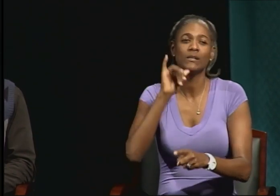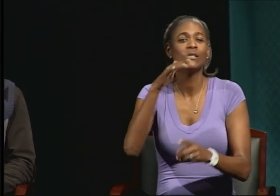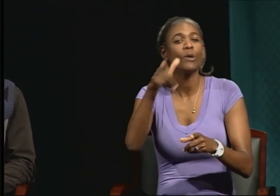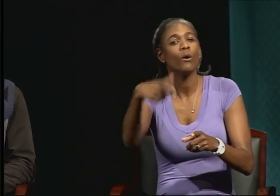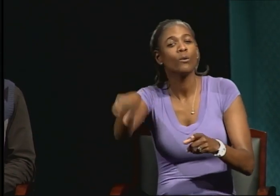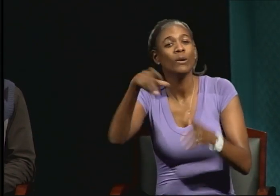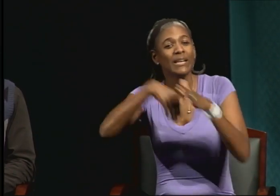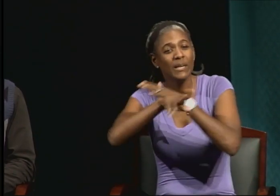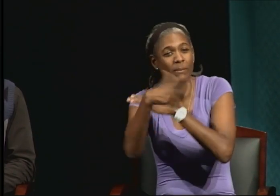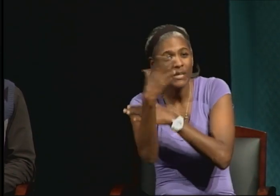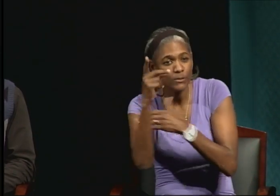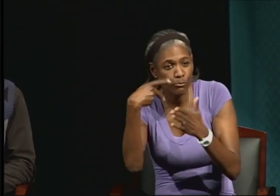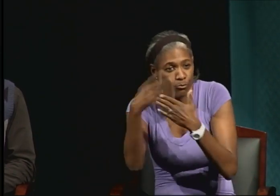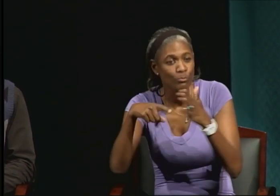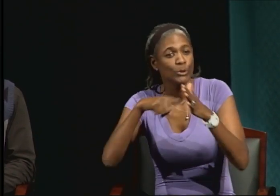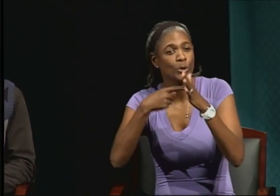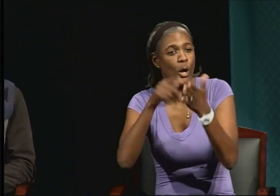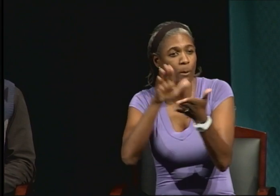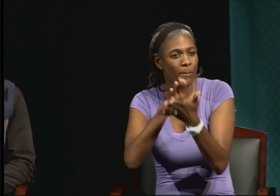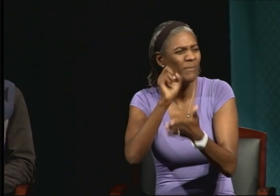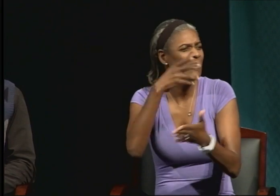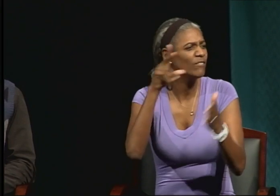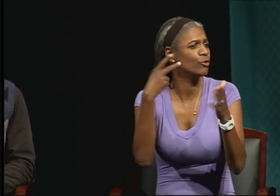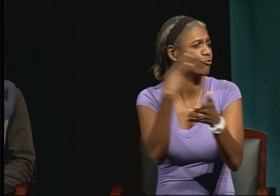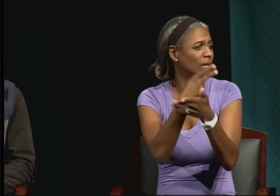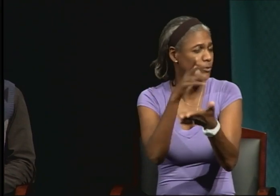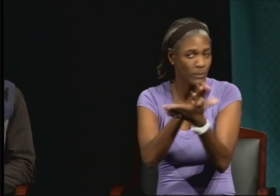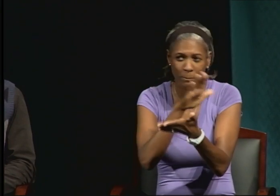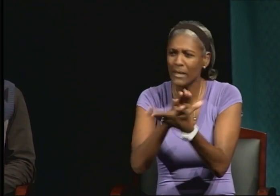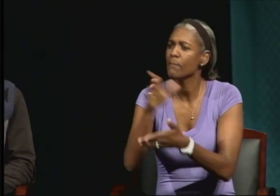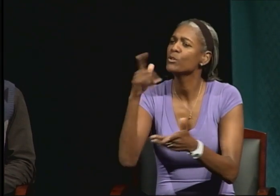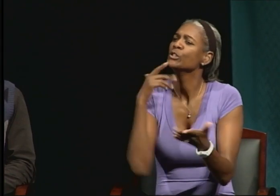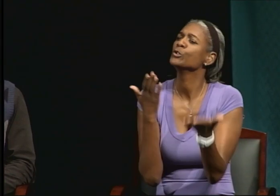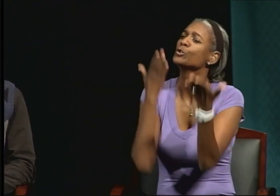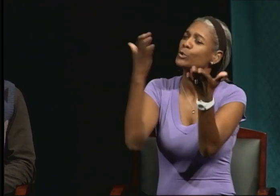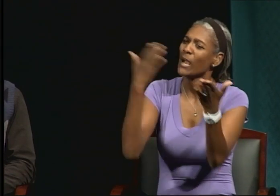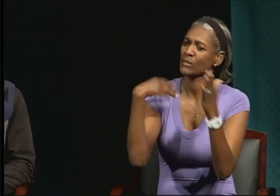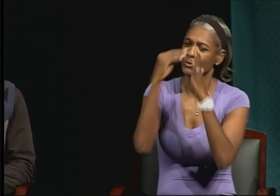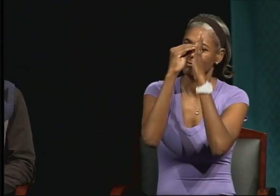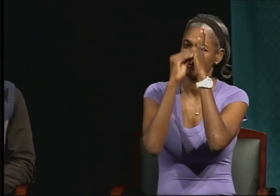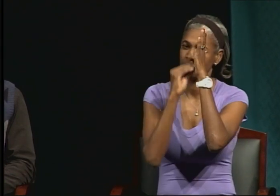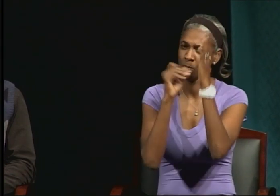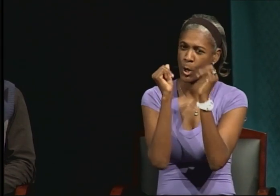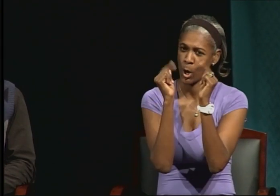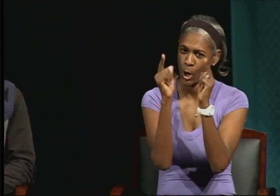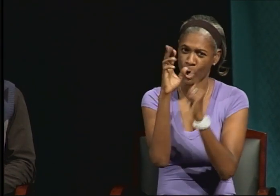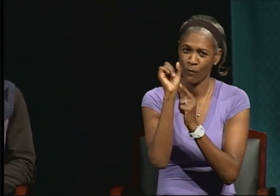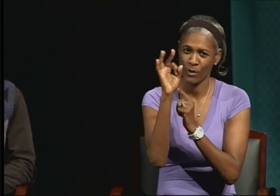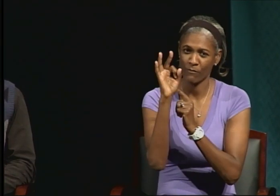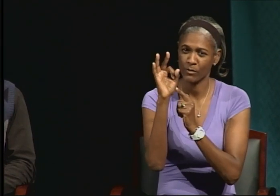and not able to quickly identify. So as you're reading, be sure to make notes